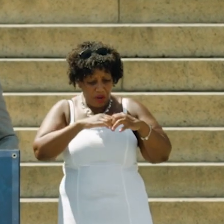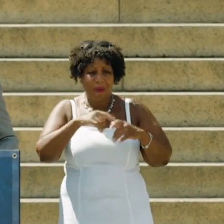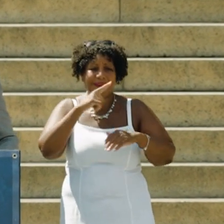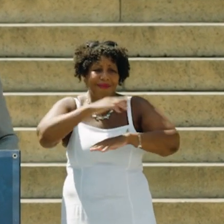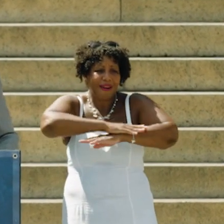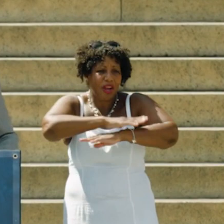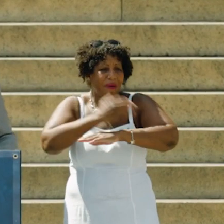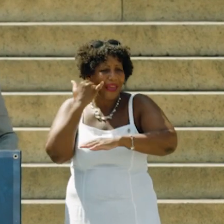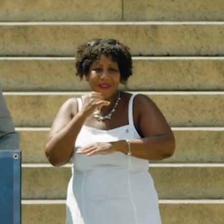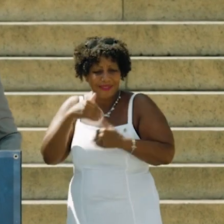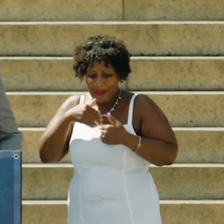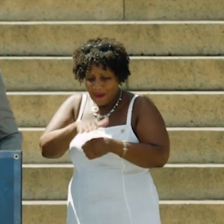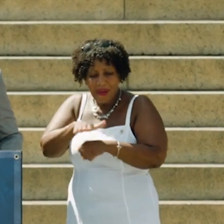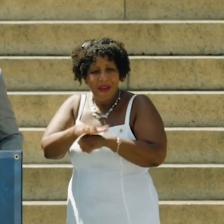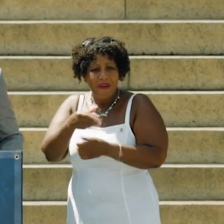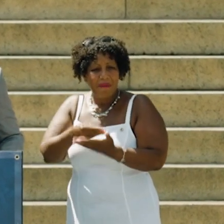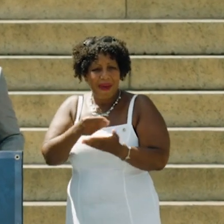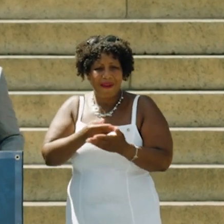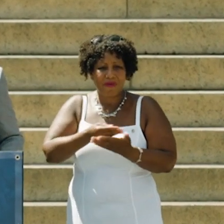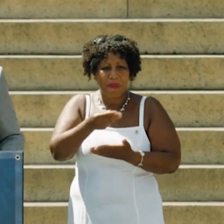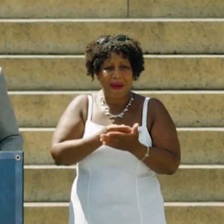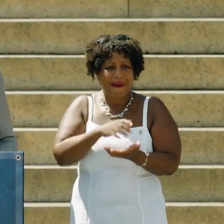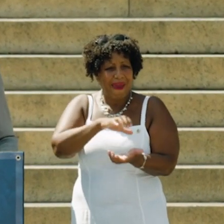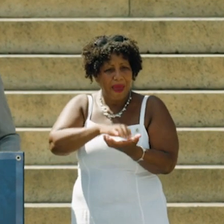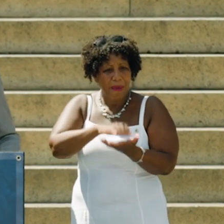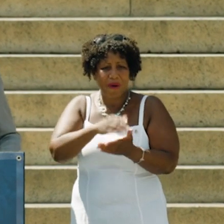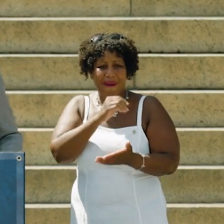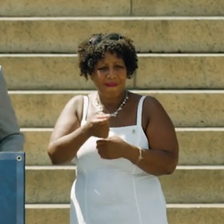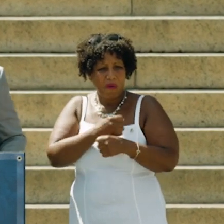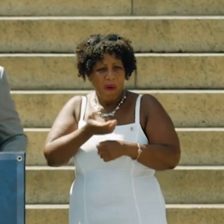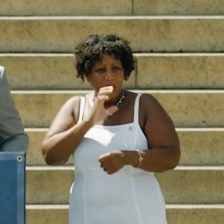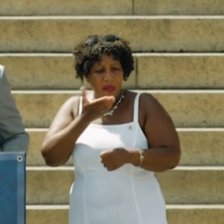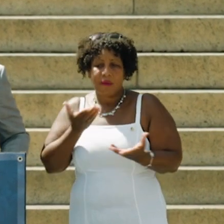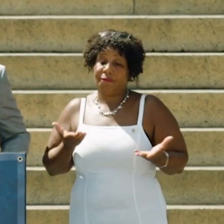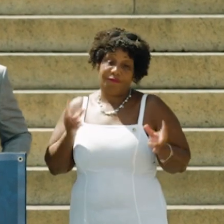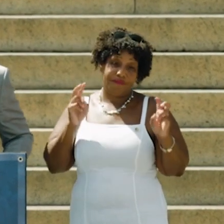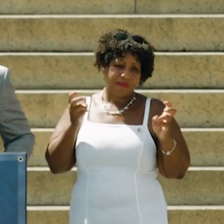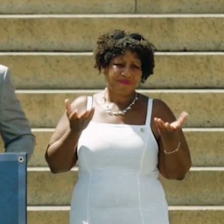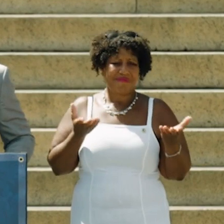earn enough money to buy a hamburger and a cup of coffee?” His moral calls for economic